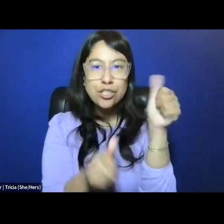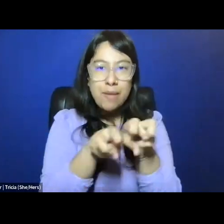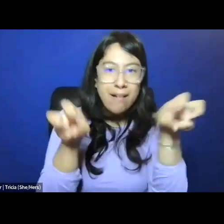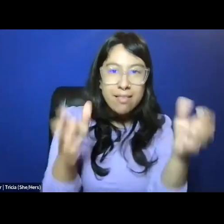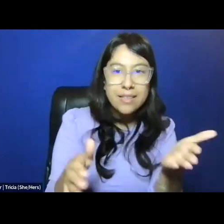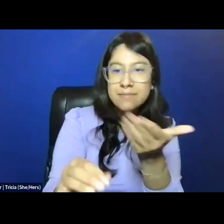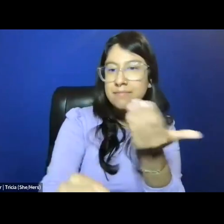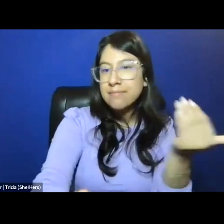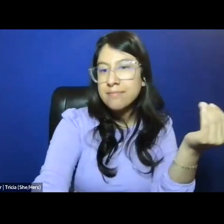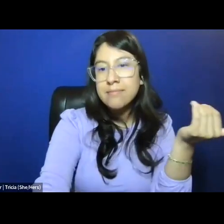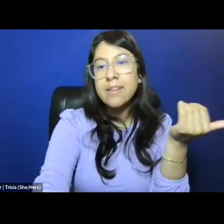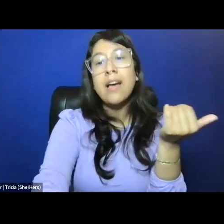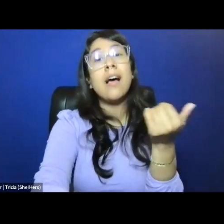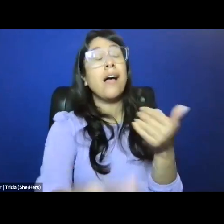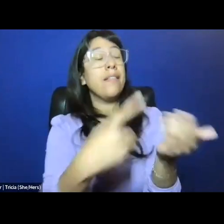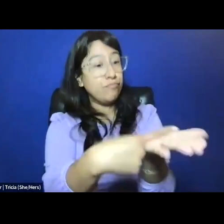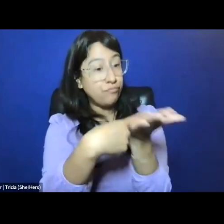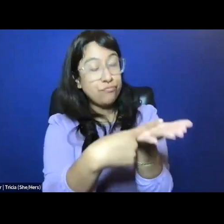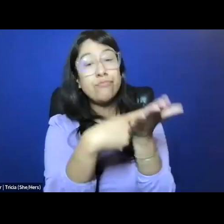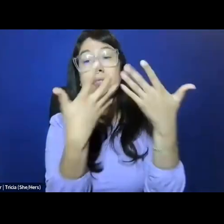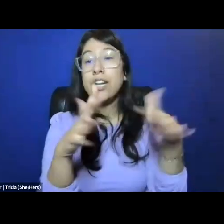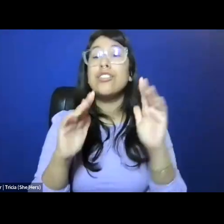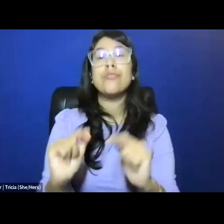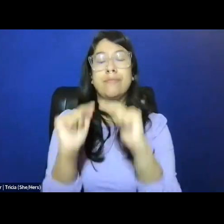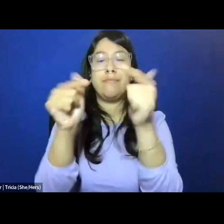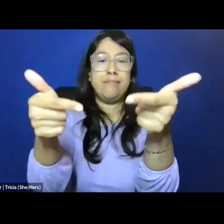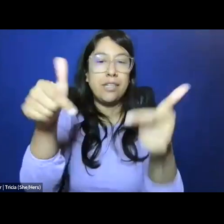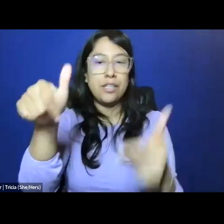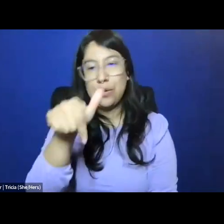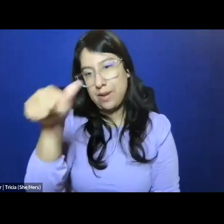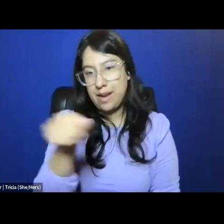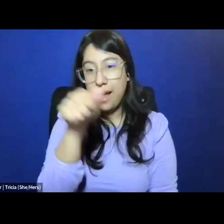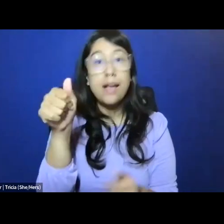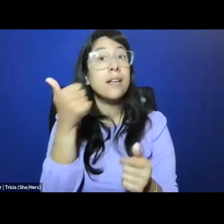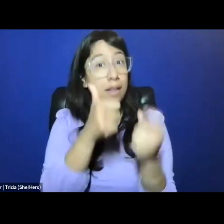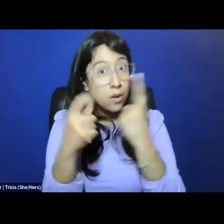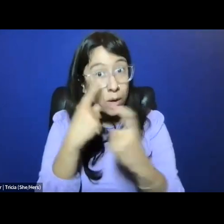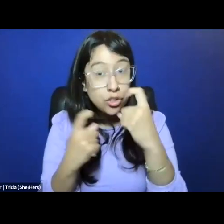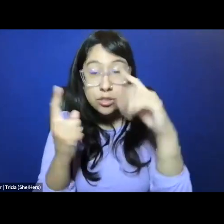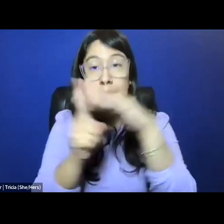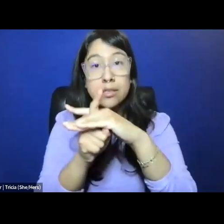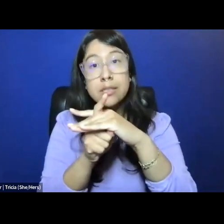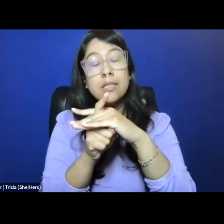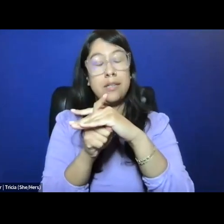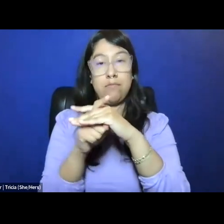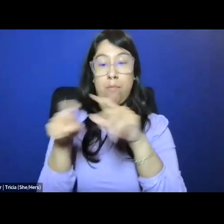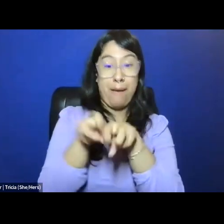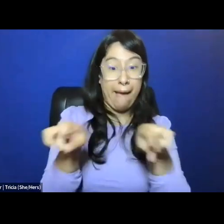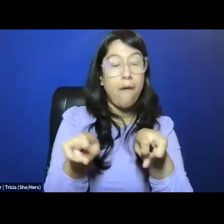and then we'll transition into a discussion, and after that, we're gonna have an open Q&A, so just as a reminder, if you have any questions that come up over the course of this,